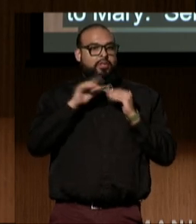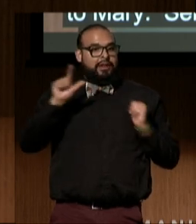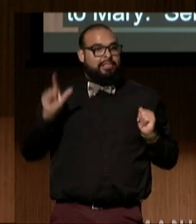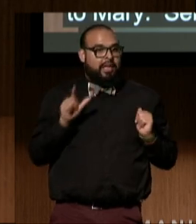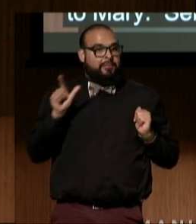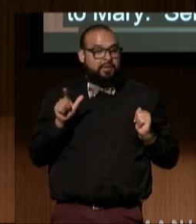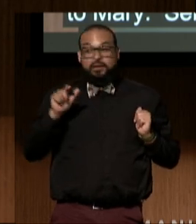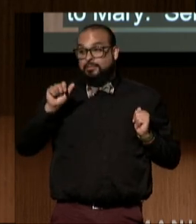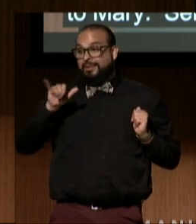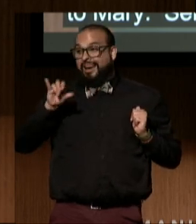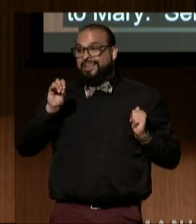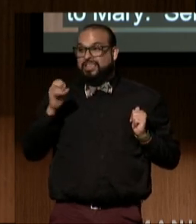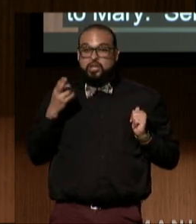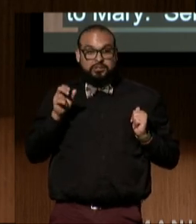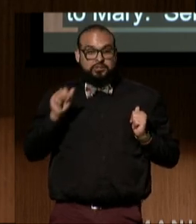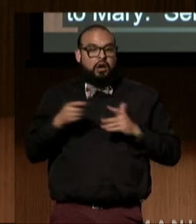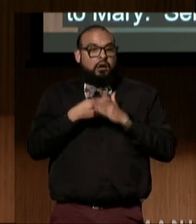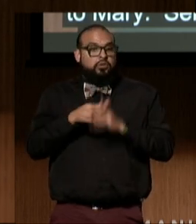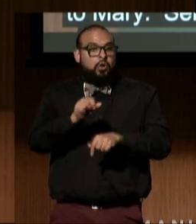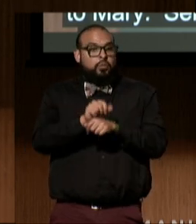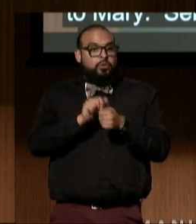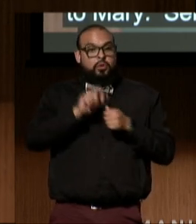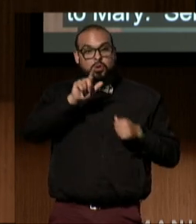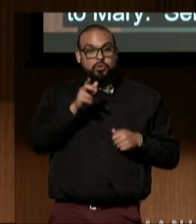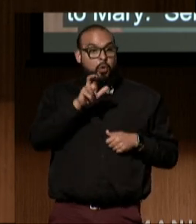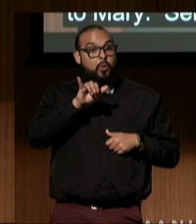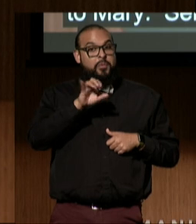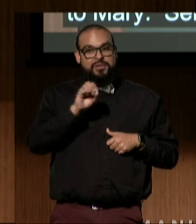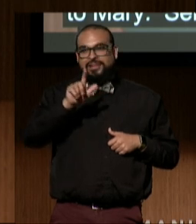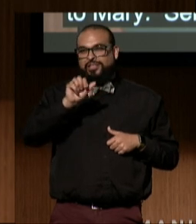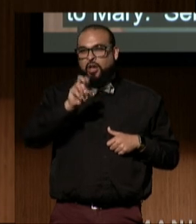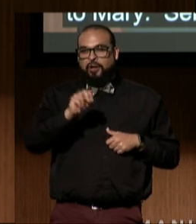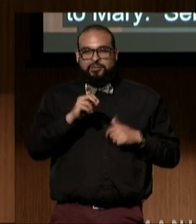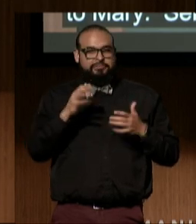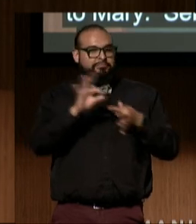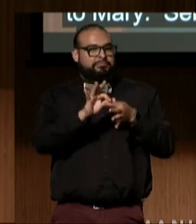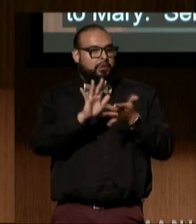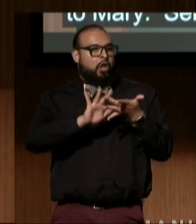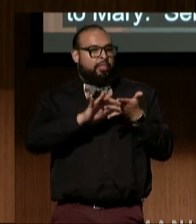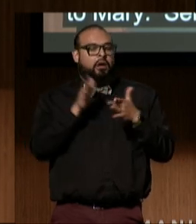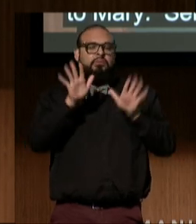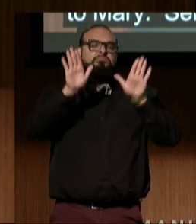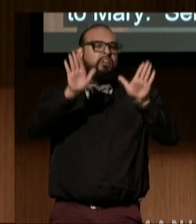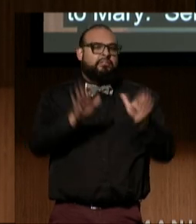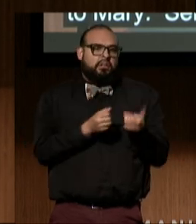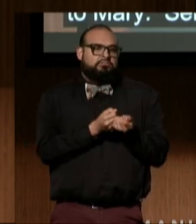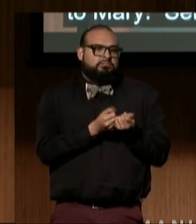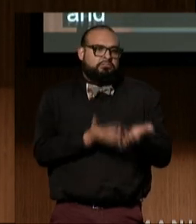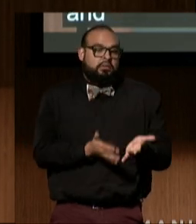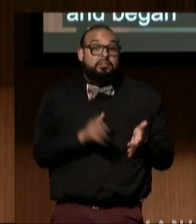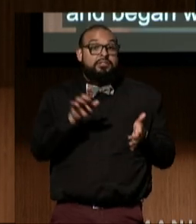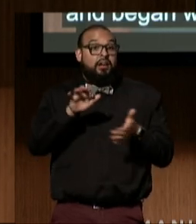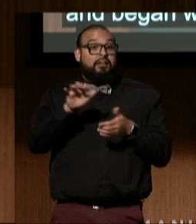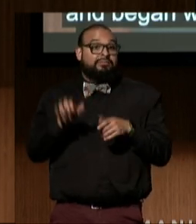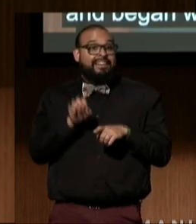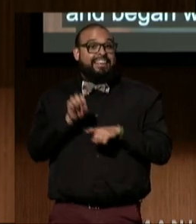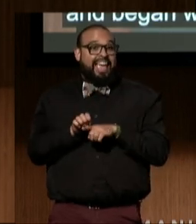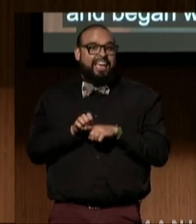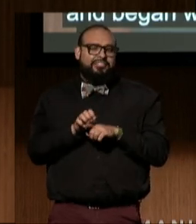Ayesha began working with Lori Long, who's with us online, a fabulous advocate who is engaged to the love of her life